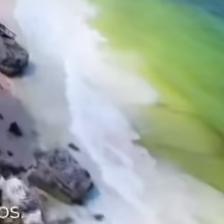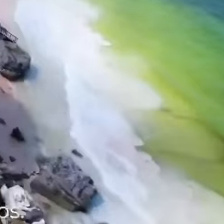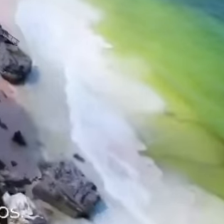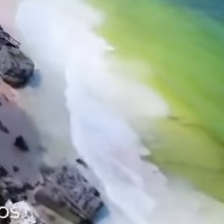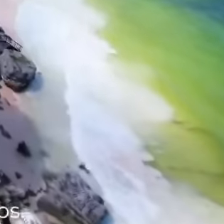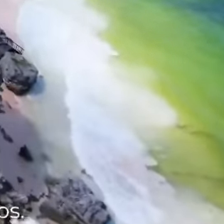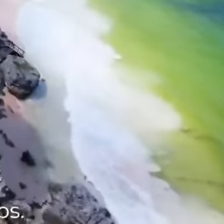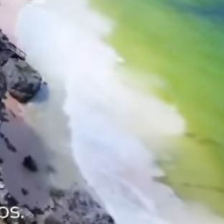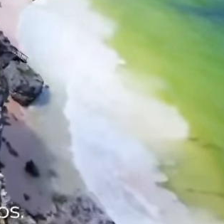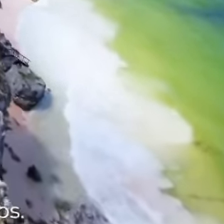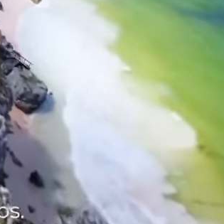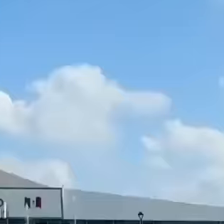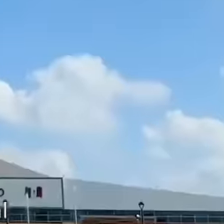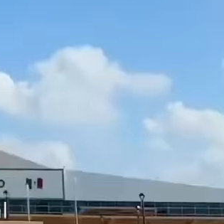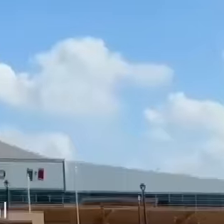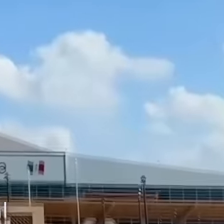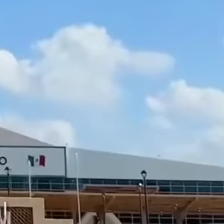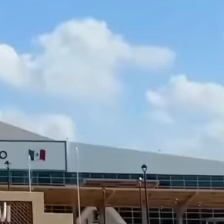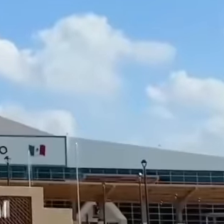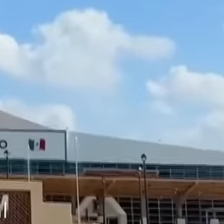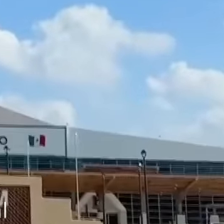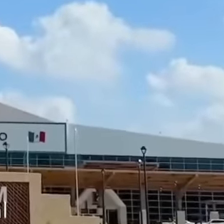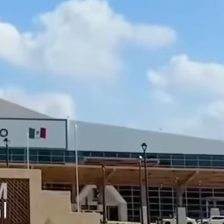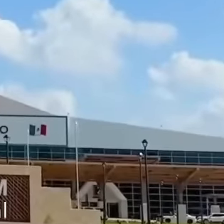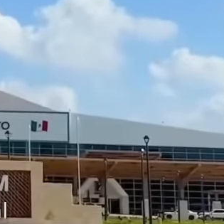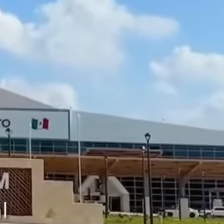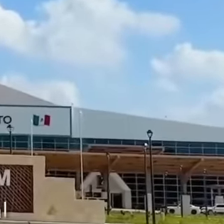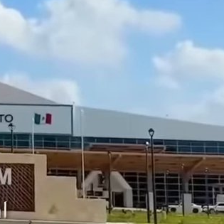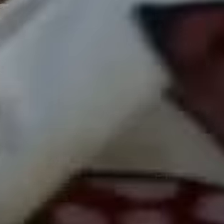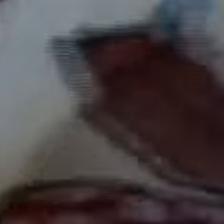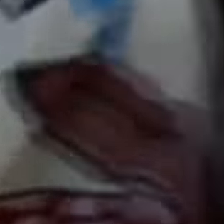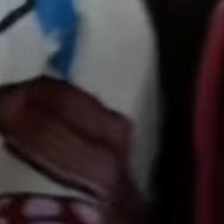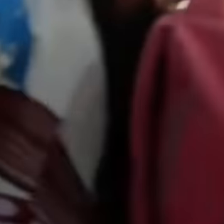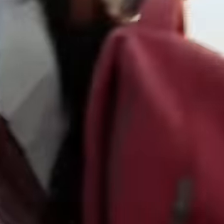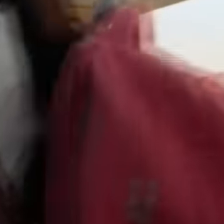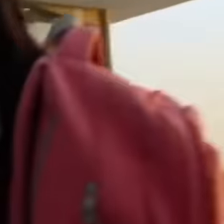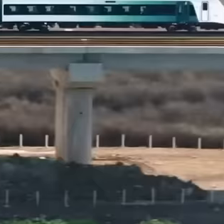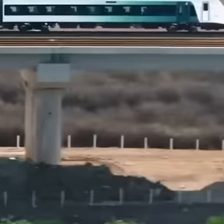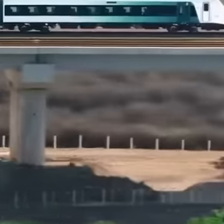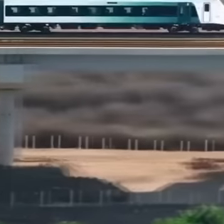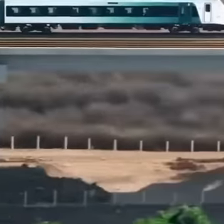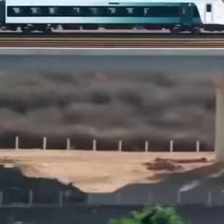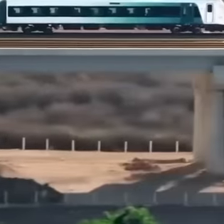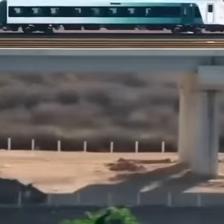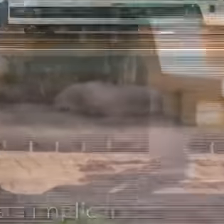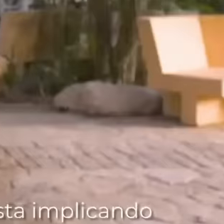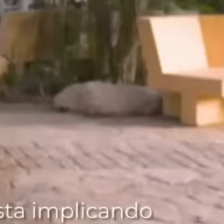eye of all the media. We already have an international airport, train station. May, then, seeing